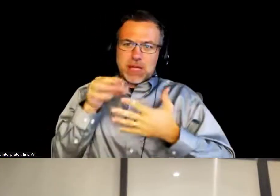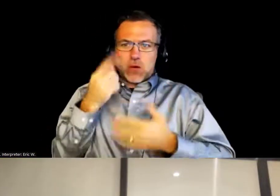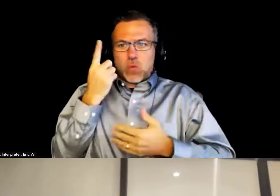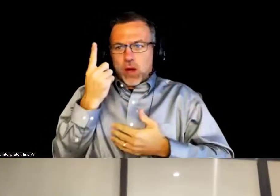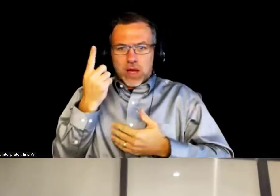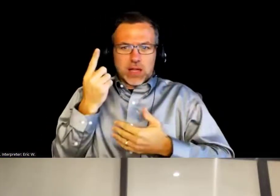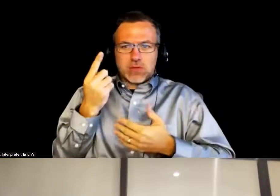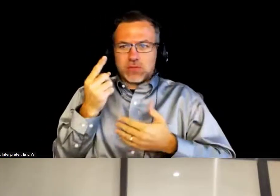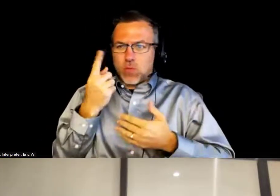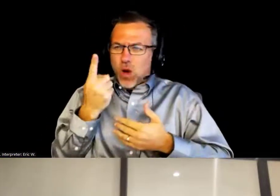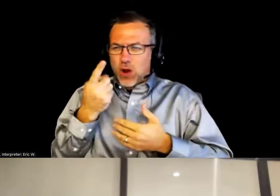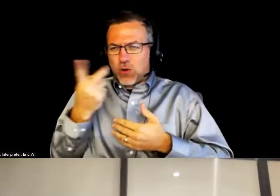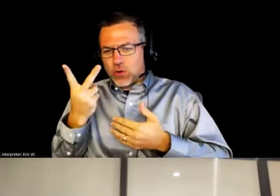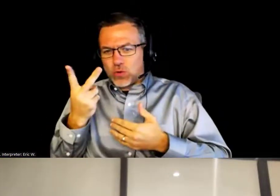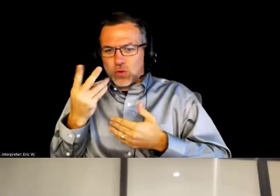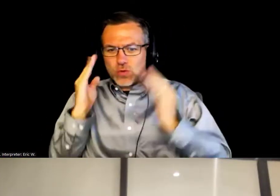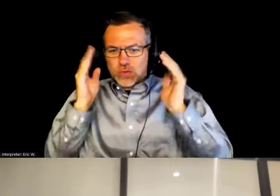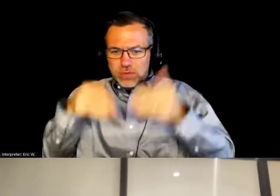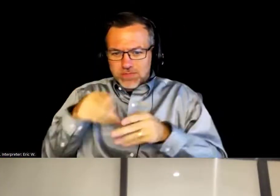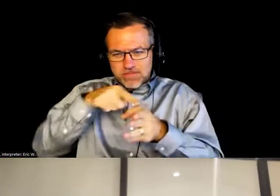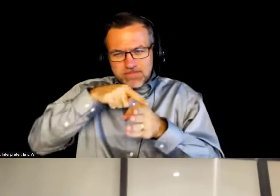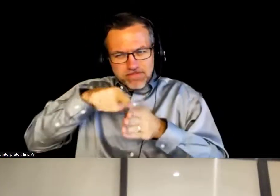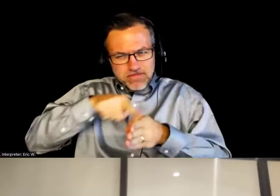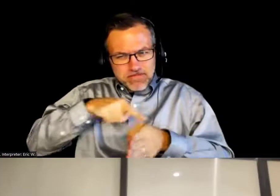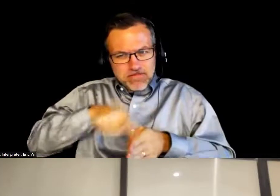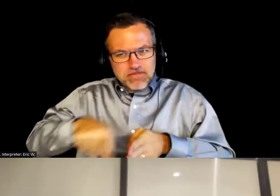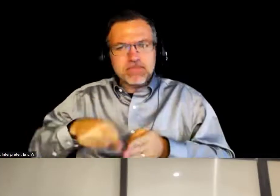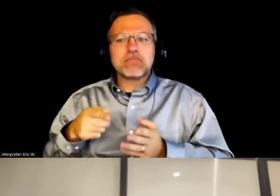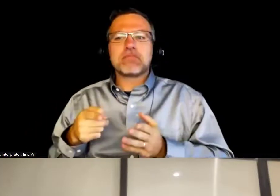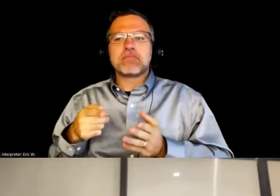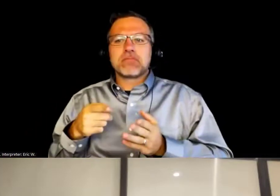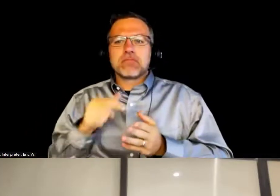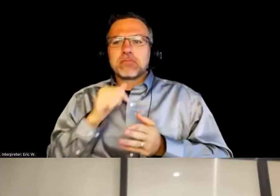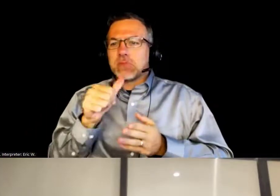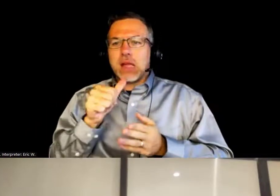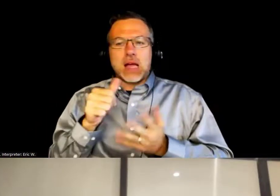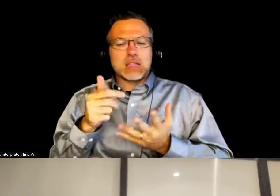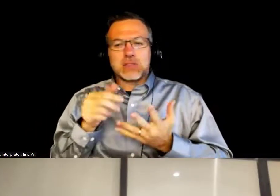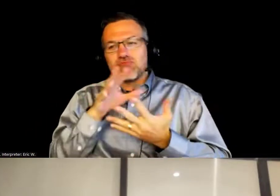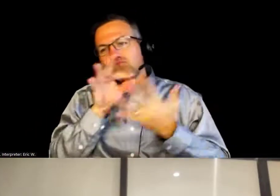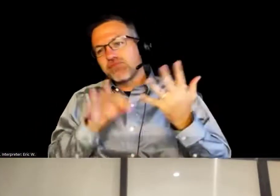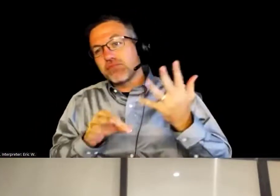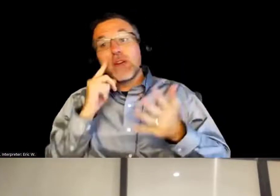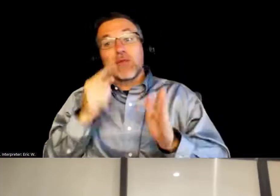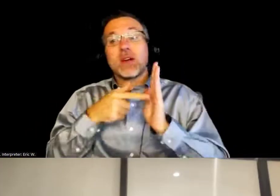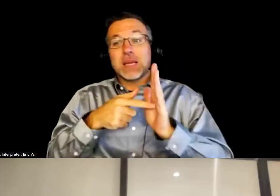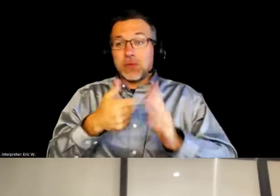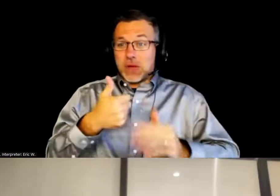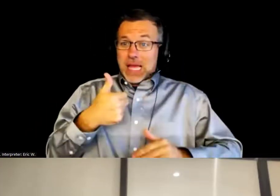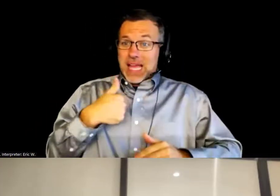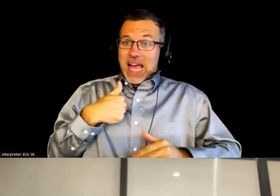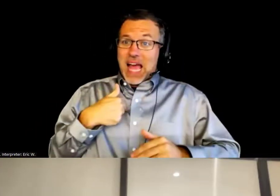on one or two of your projects that you have going on at any one time. So for example, I do several research projects,